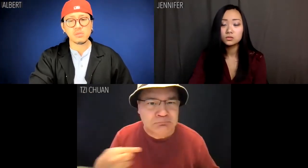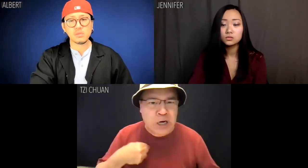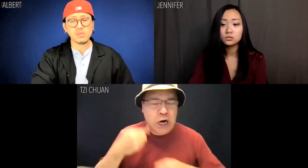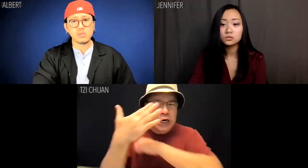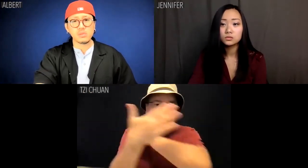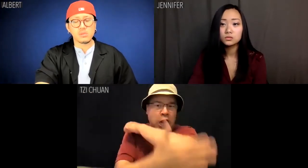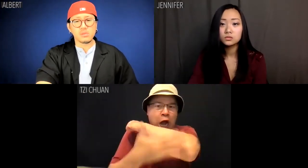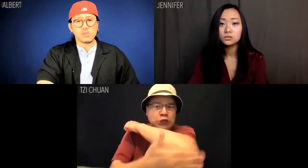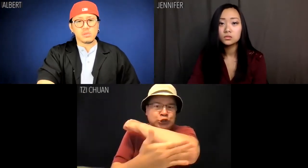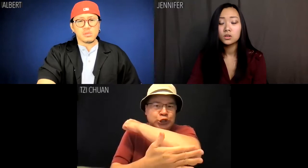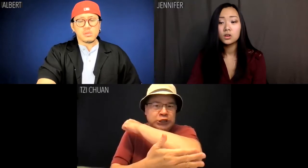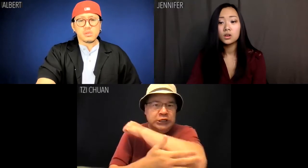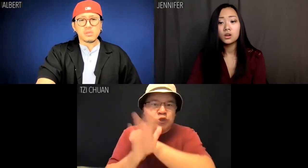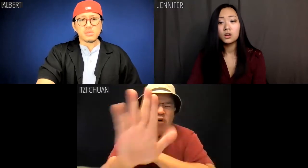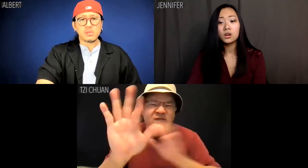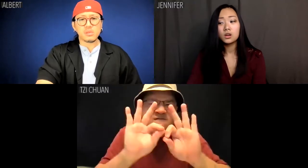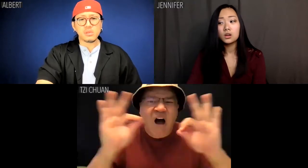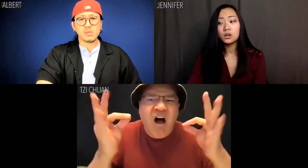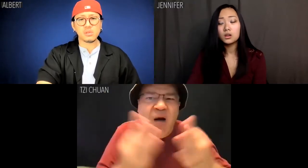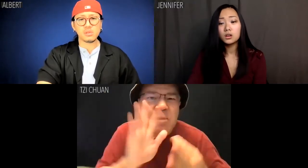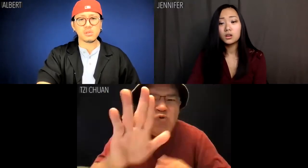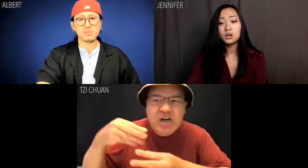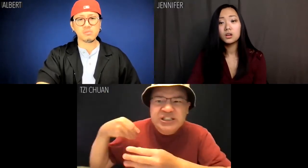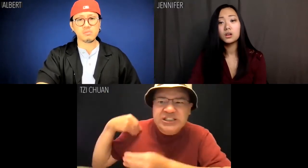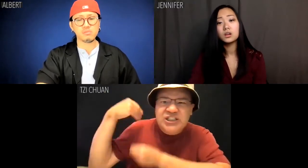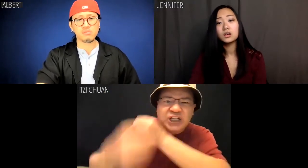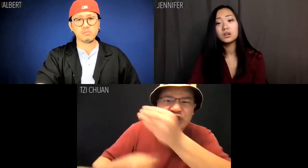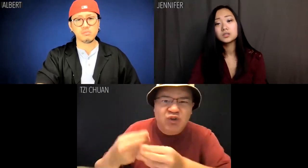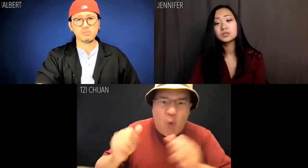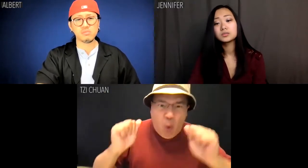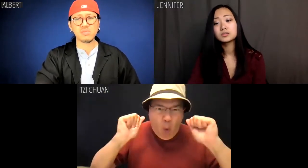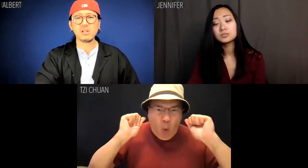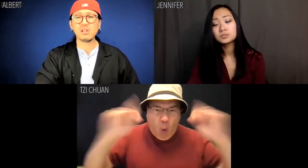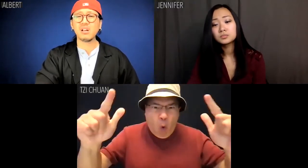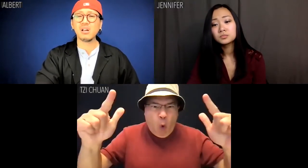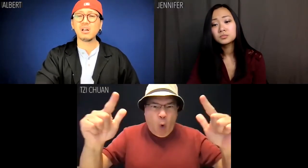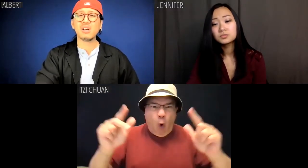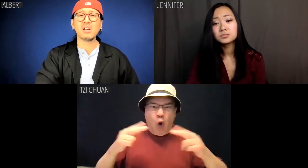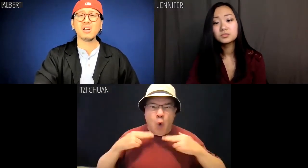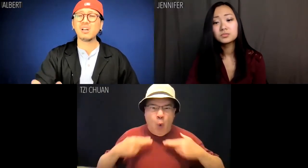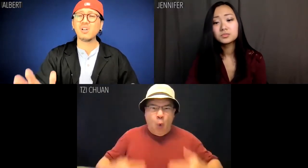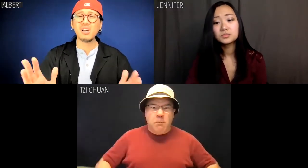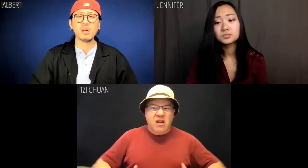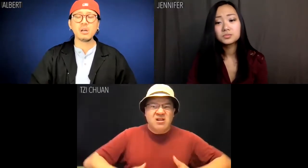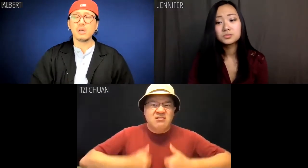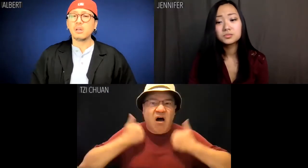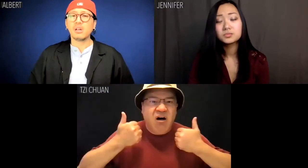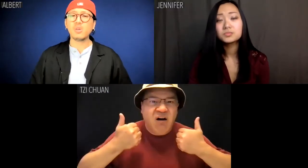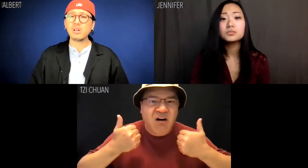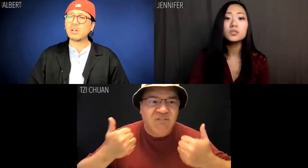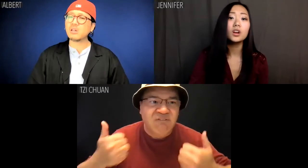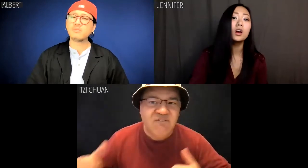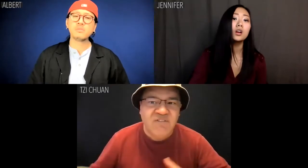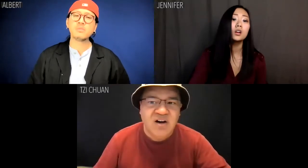to this country, your family, your ancestors and all forms of hominid life.